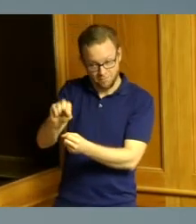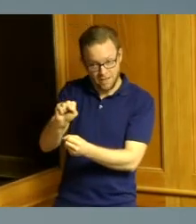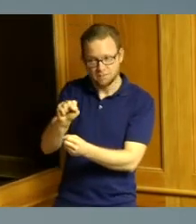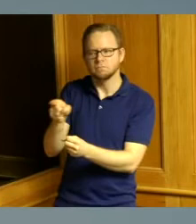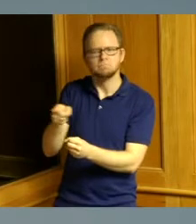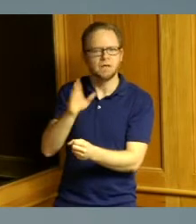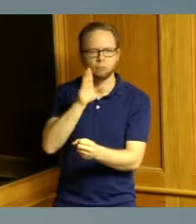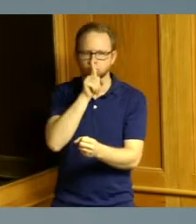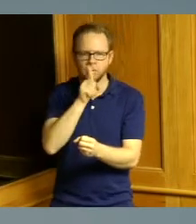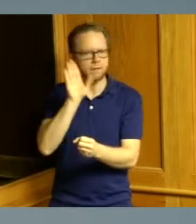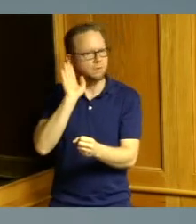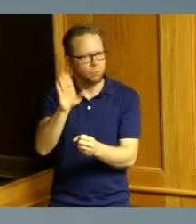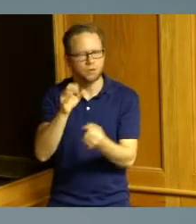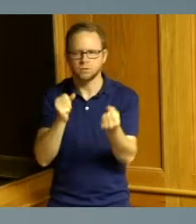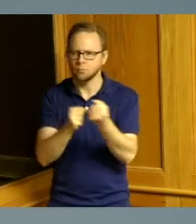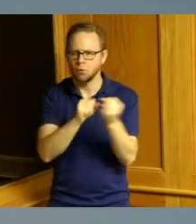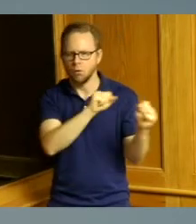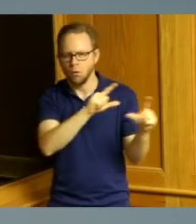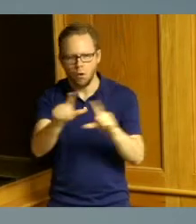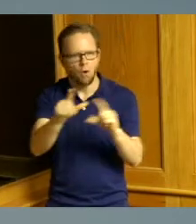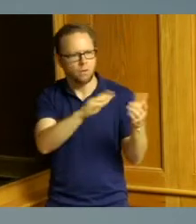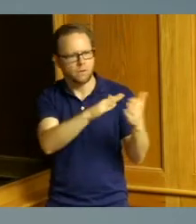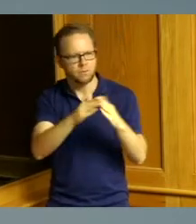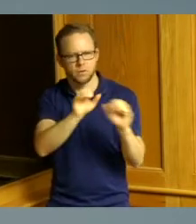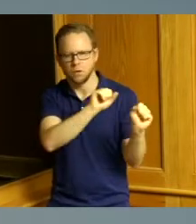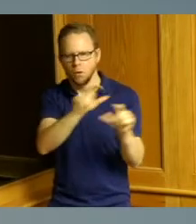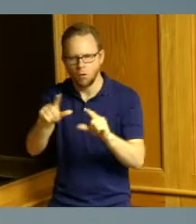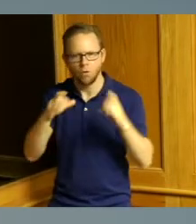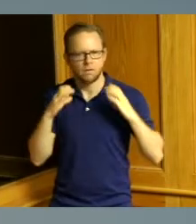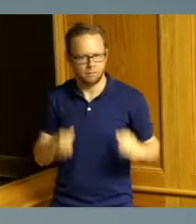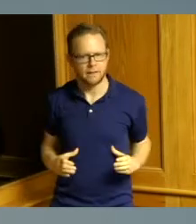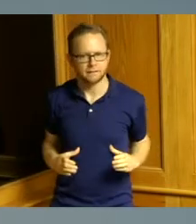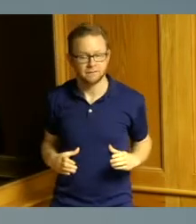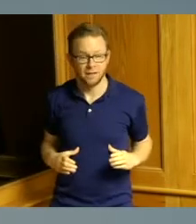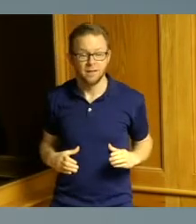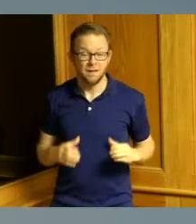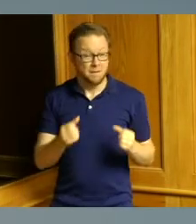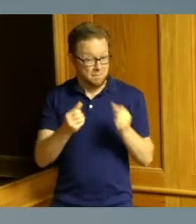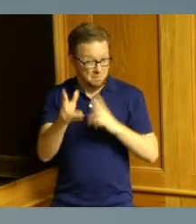of its stakeholders and clients not the least of which are some of the most vulnerable individuals